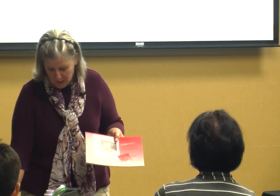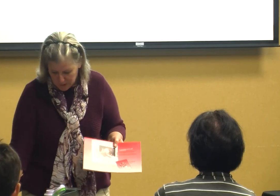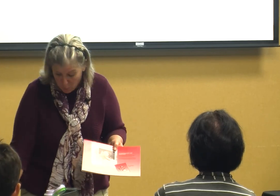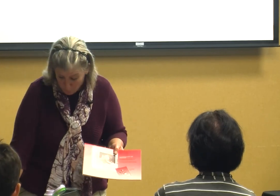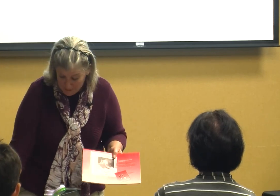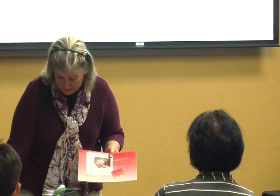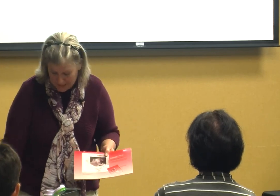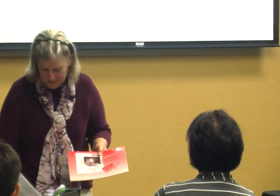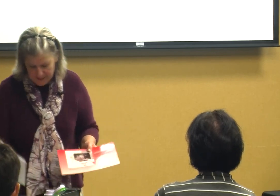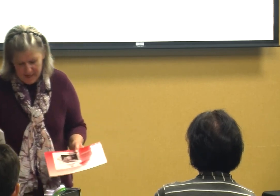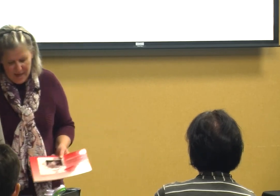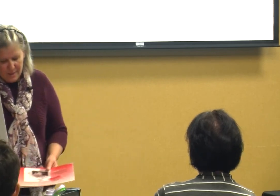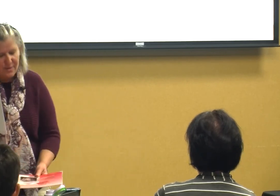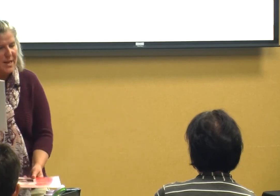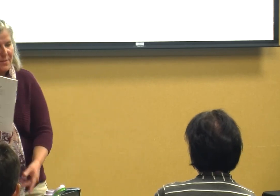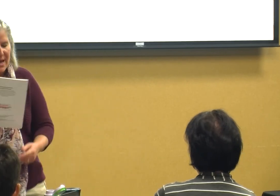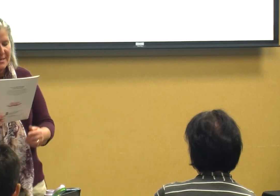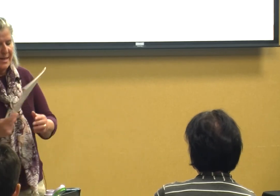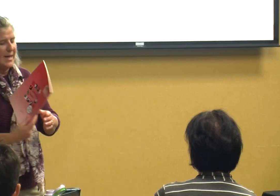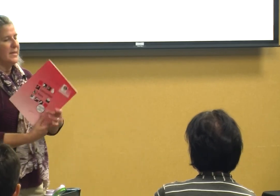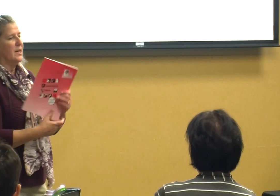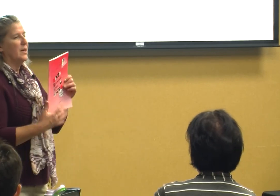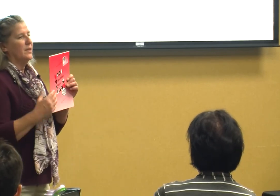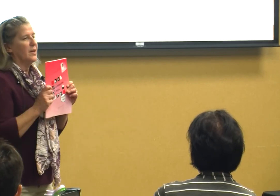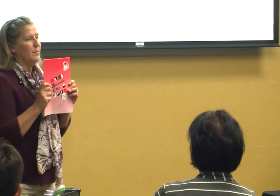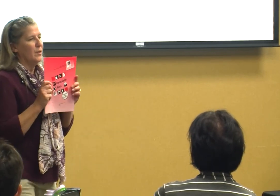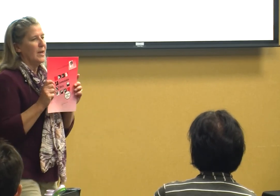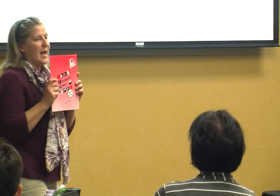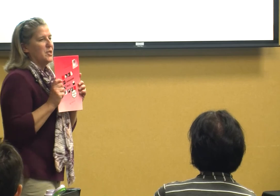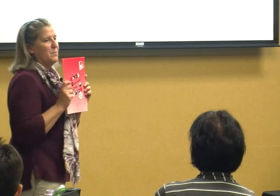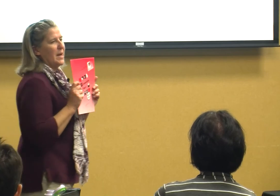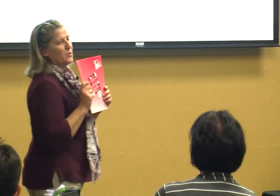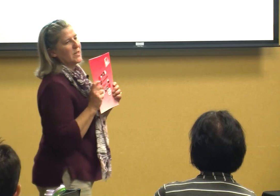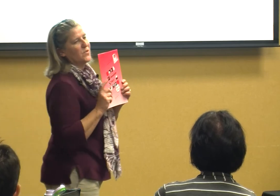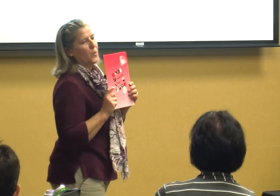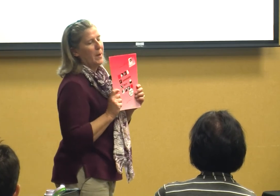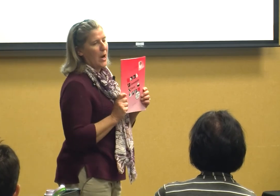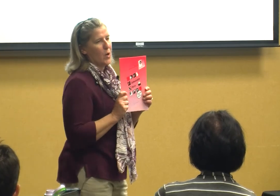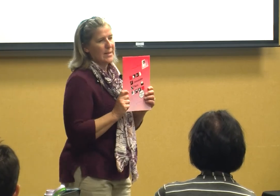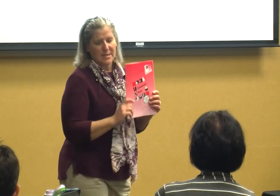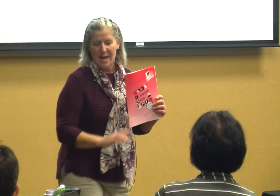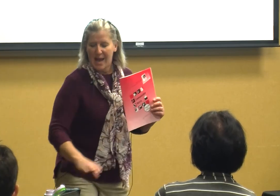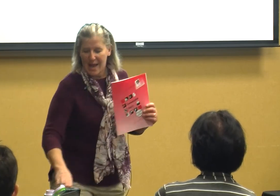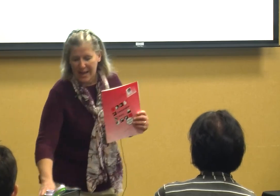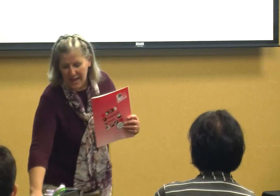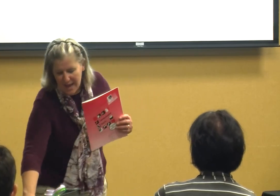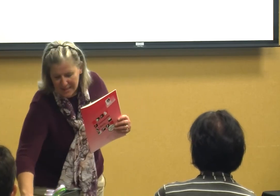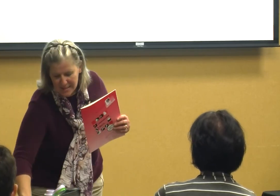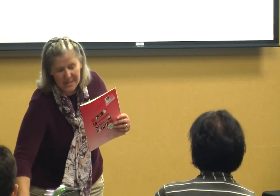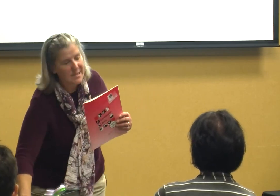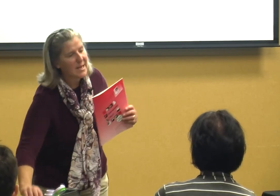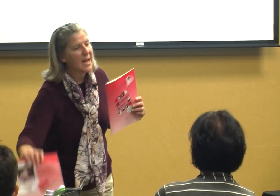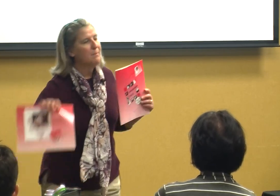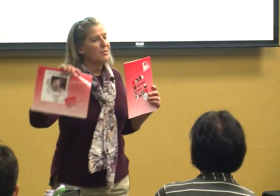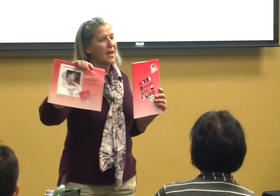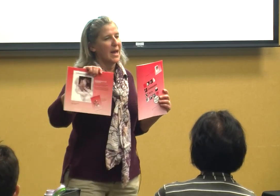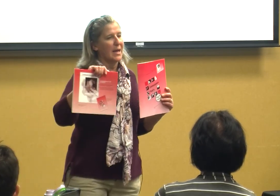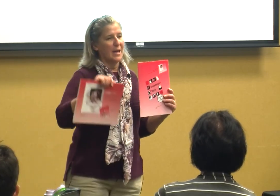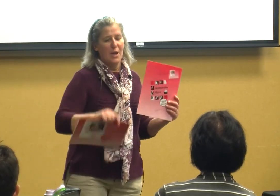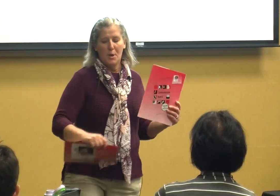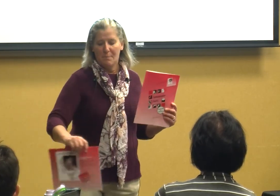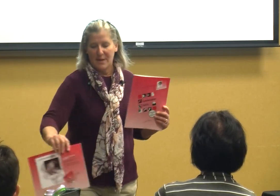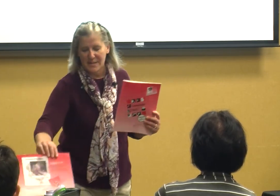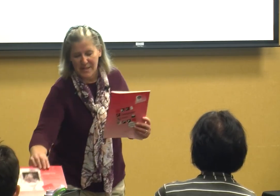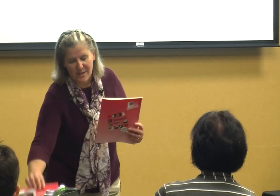a minute then they did the communication matrix for parents it asks the same thing but it's in a